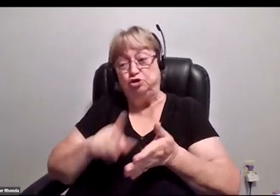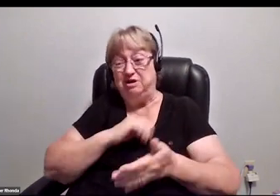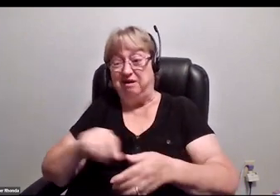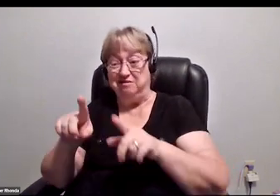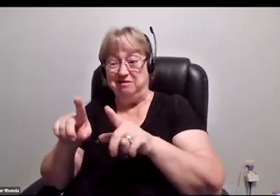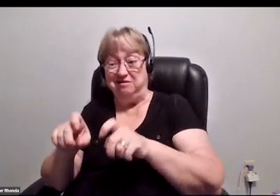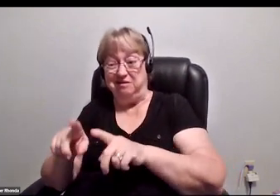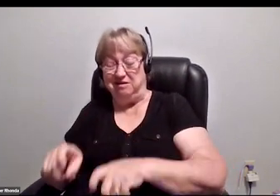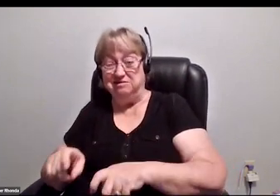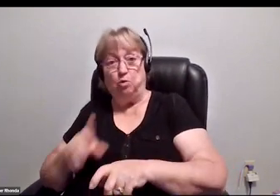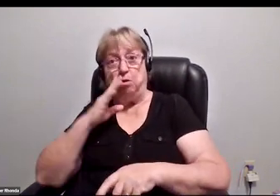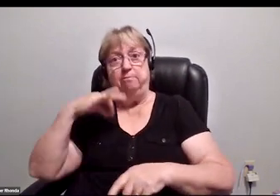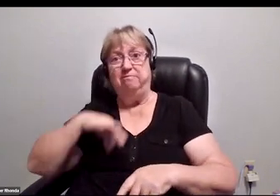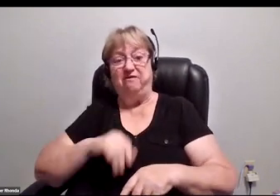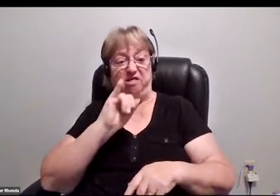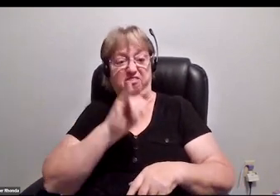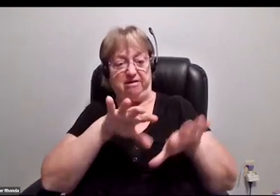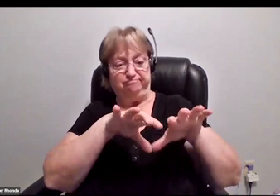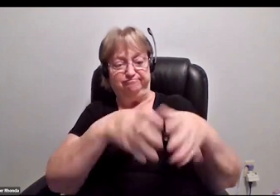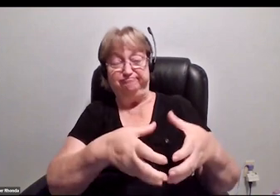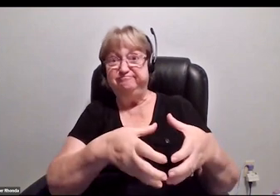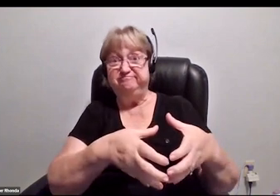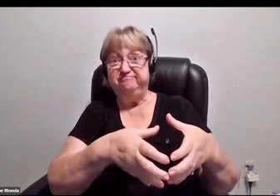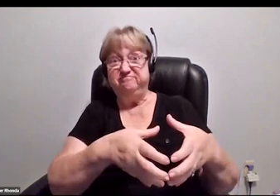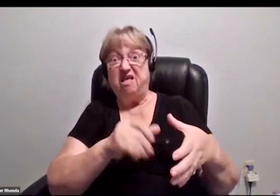That's actually a pretty freaking narrow group of human.